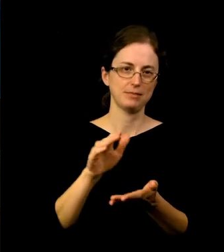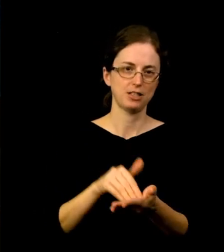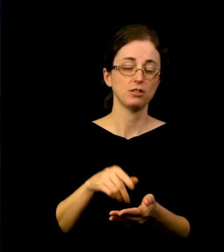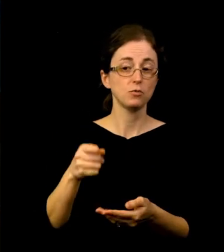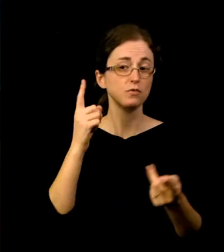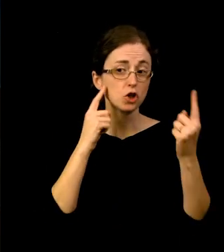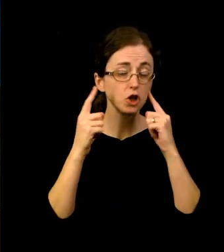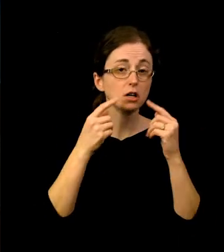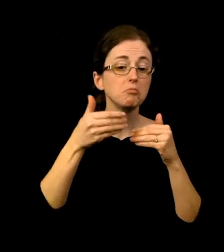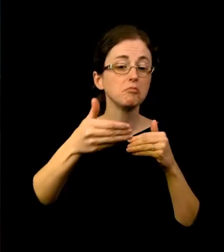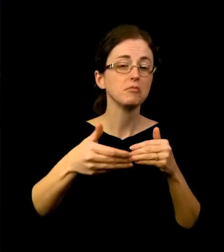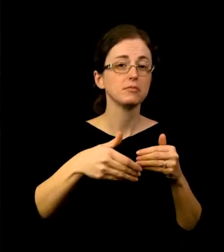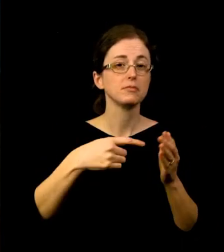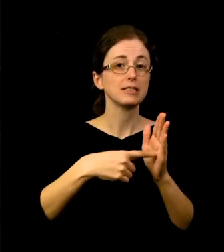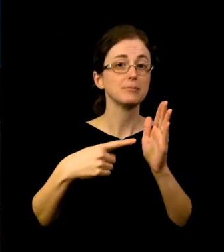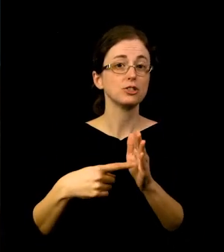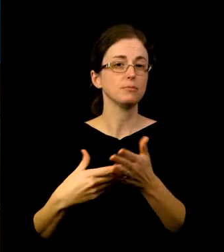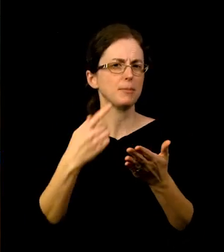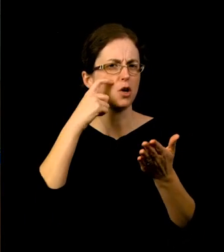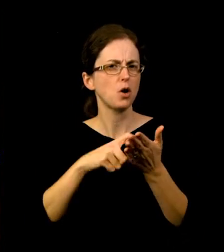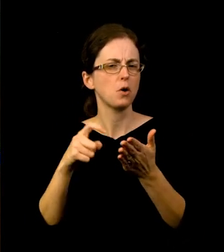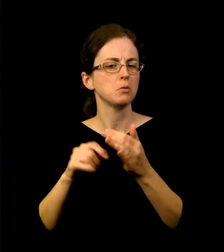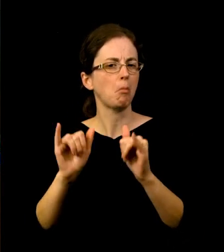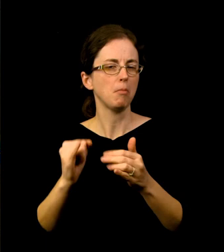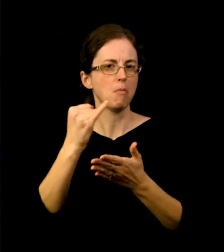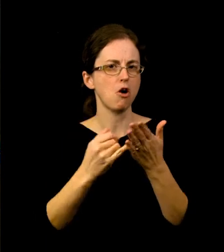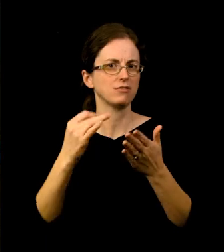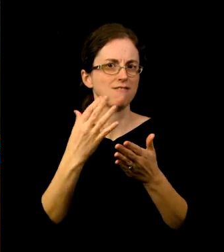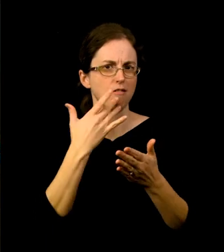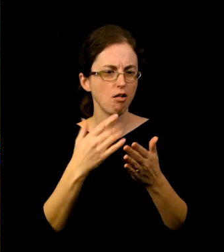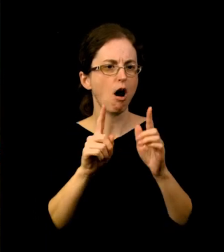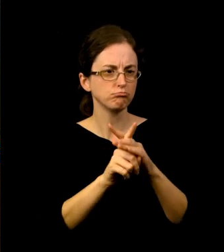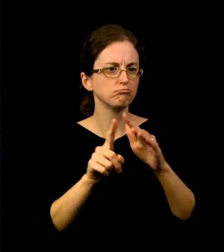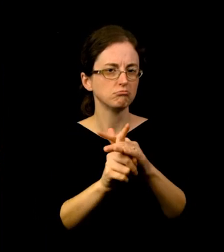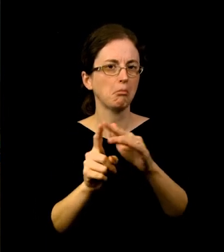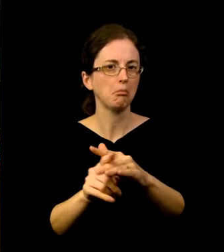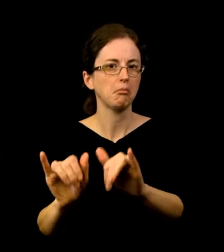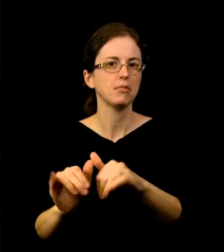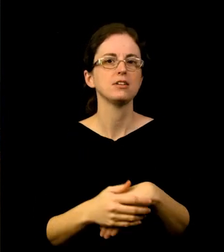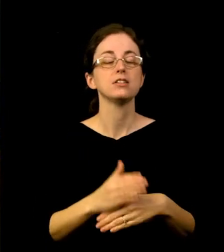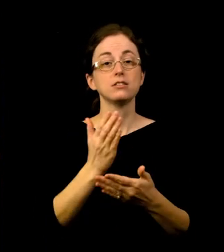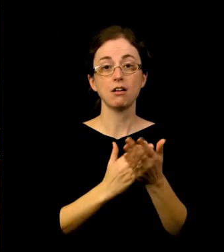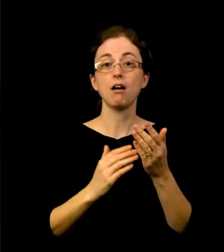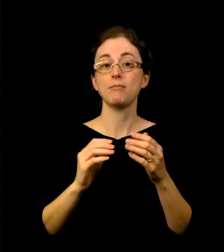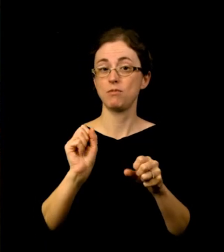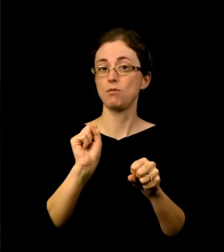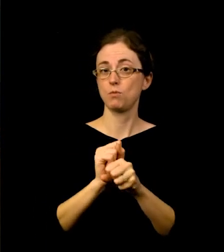and maybe you’ve noticed that many of them feature works by artists of color. Some have been collaboratively developed with artists and partners